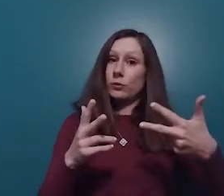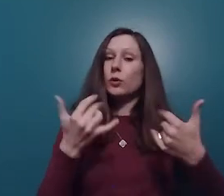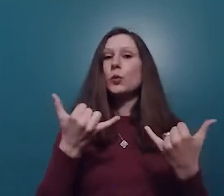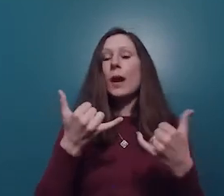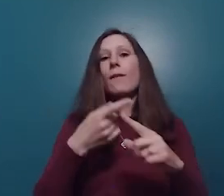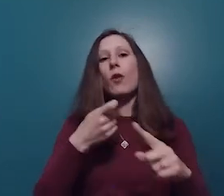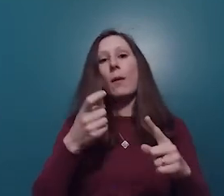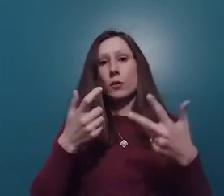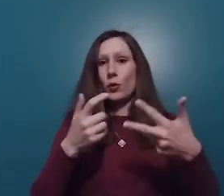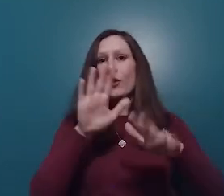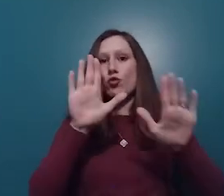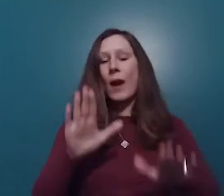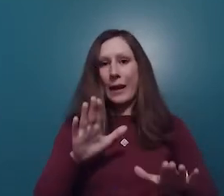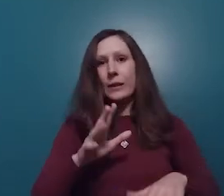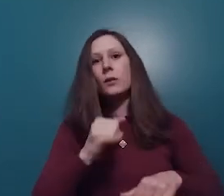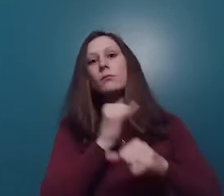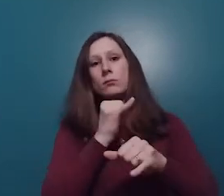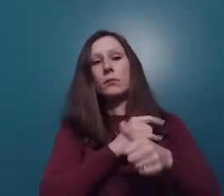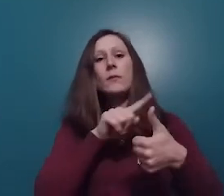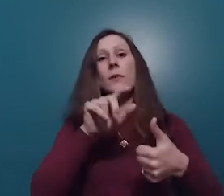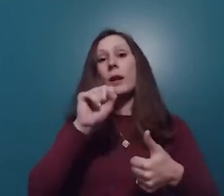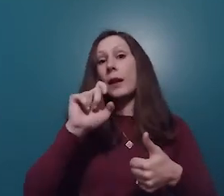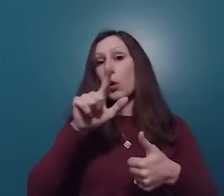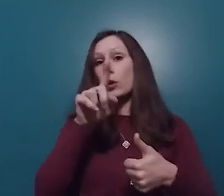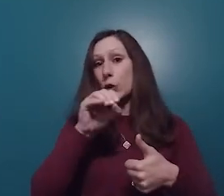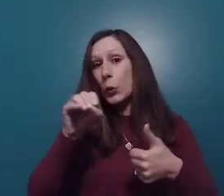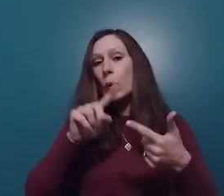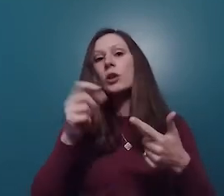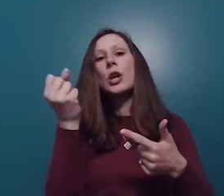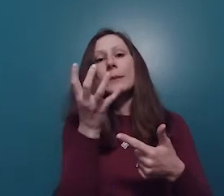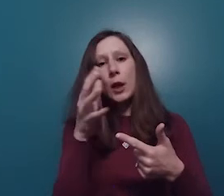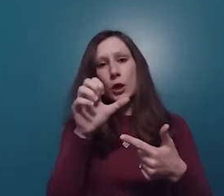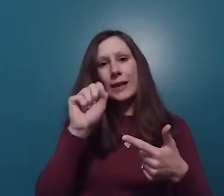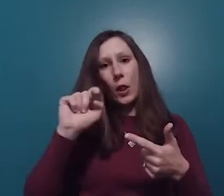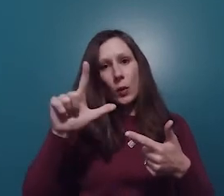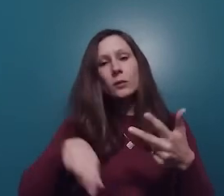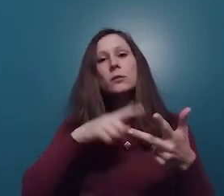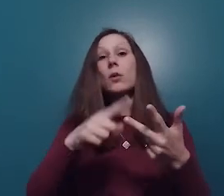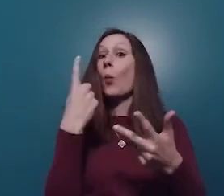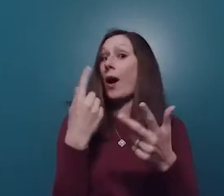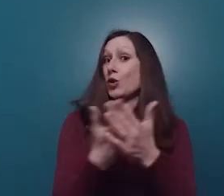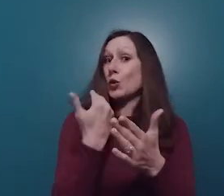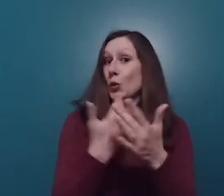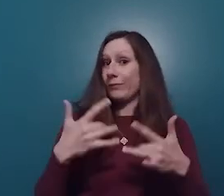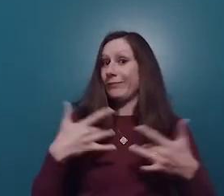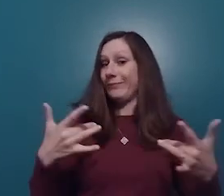today from three great St. Louis cultural institutions-- the St. Louis Zoo, Shakespeare Festival St. Louis, and one of the city's newest attractions,